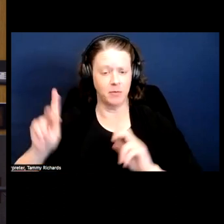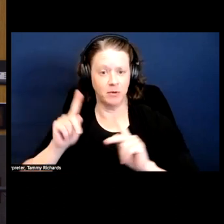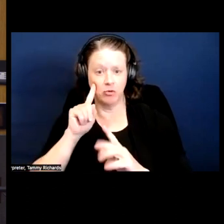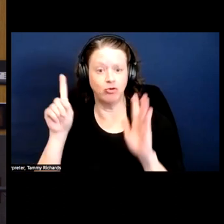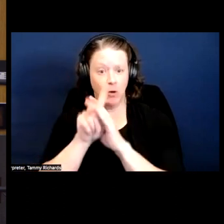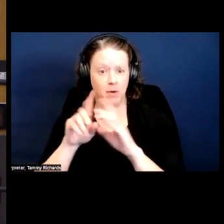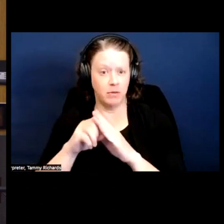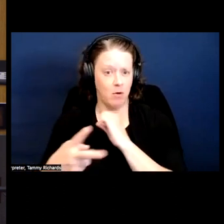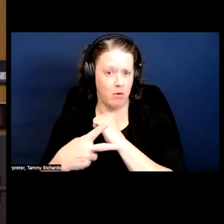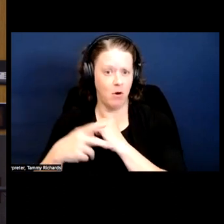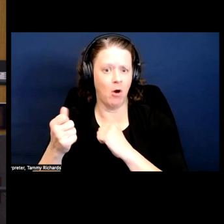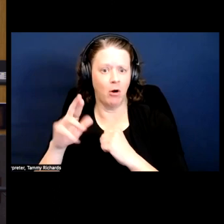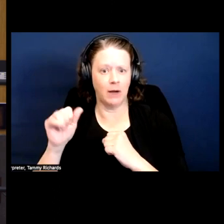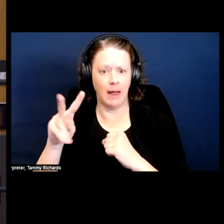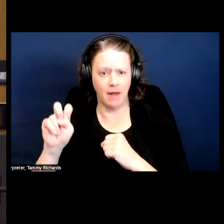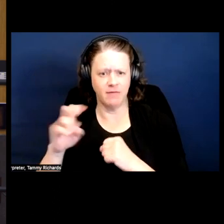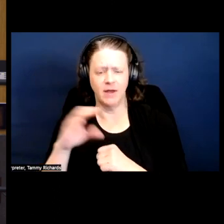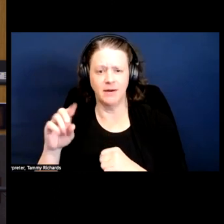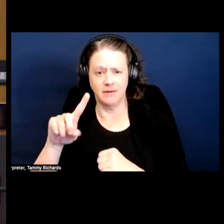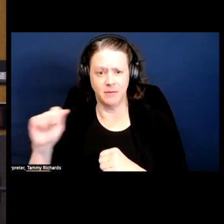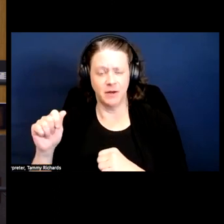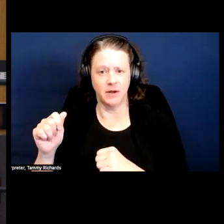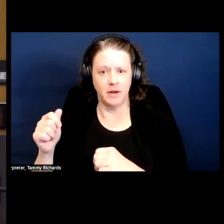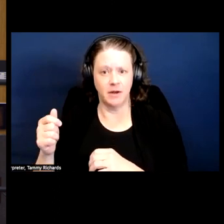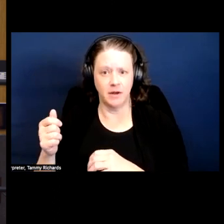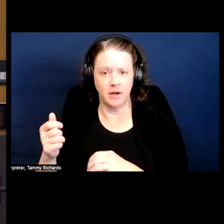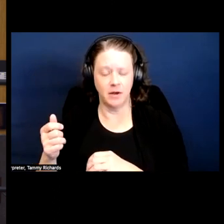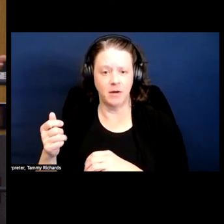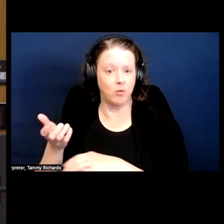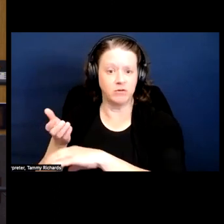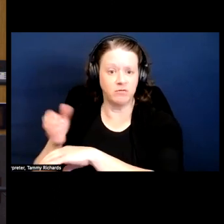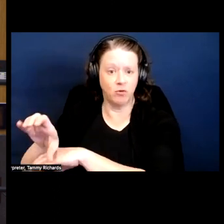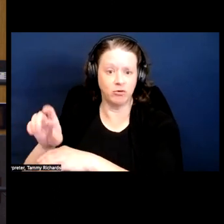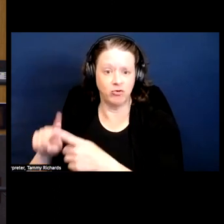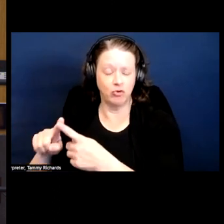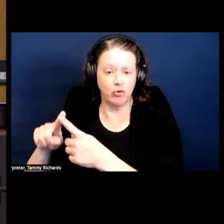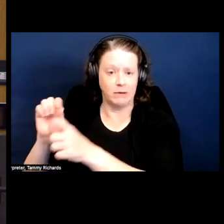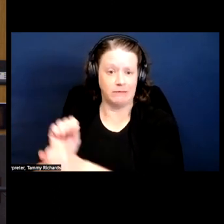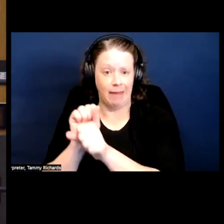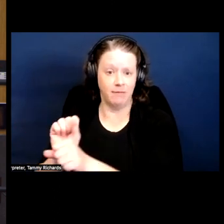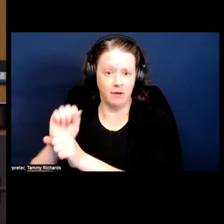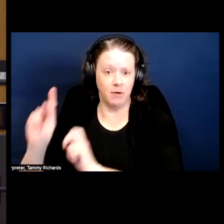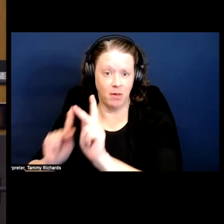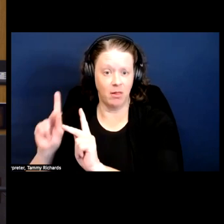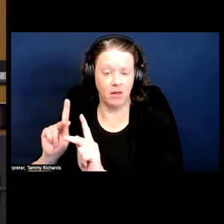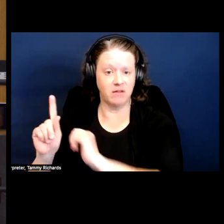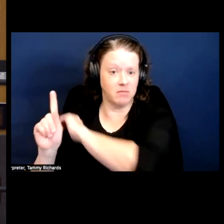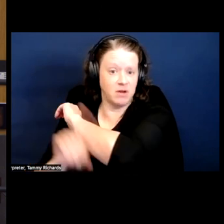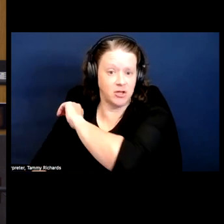And we see a way that disability was forced on enslaved people as punishment for running